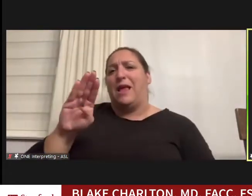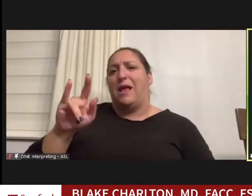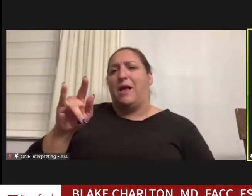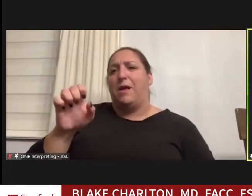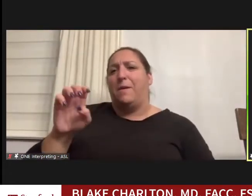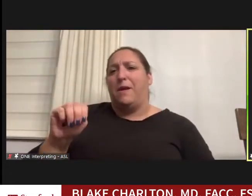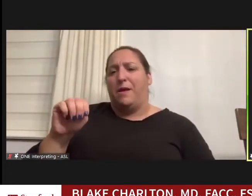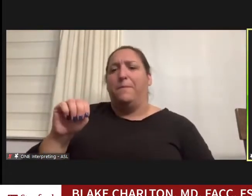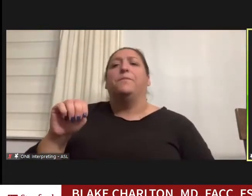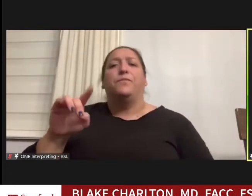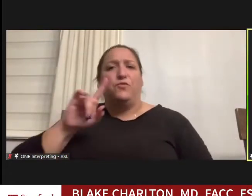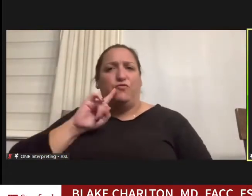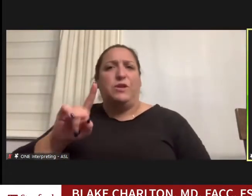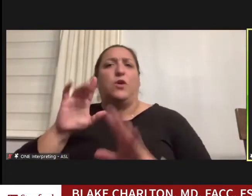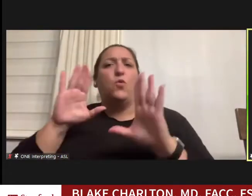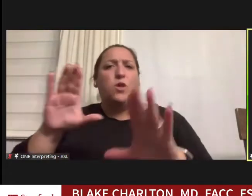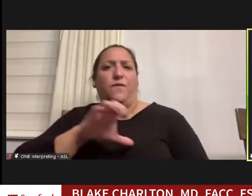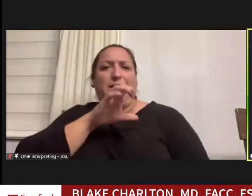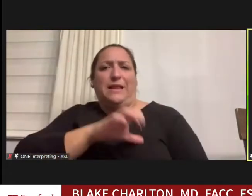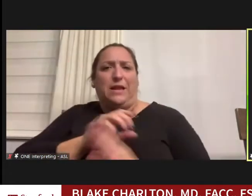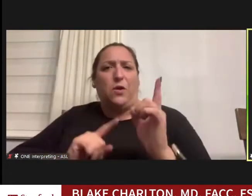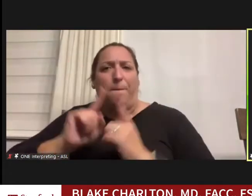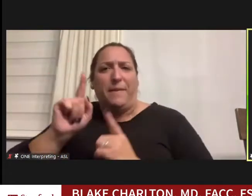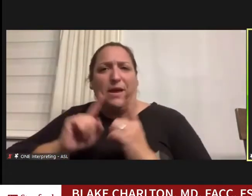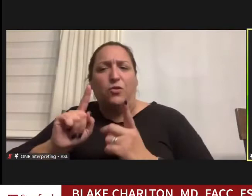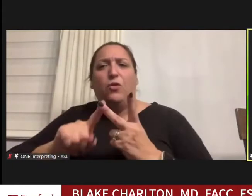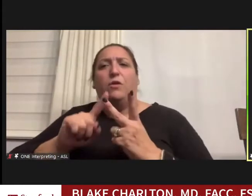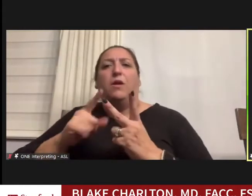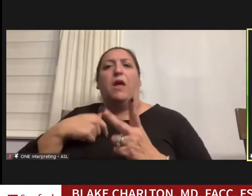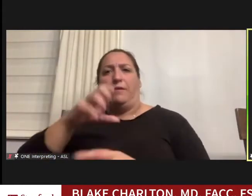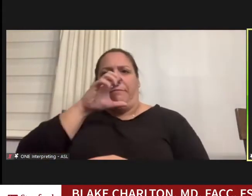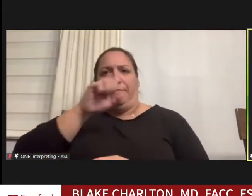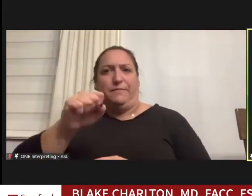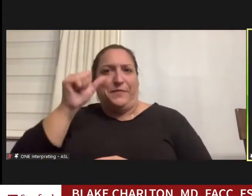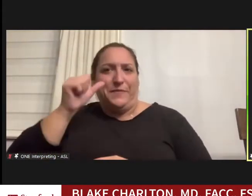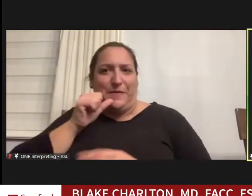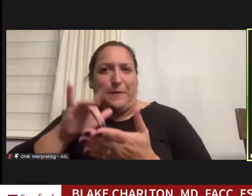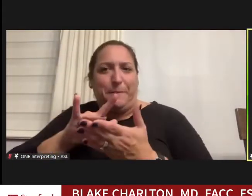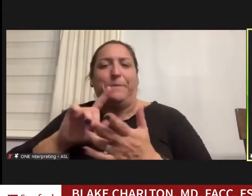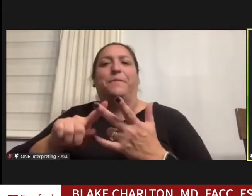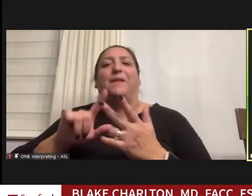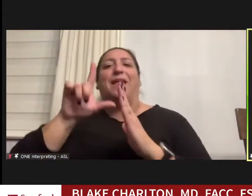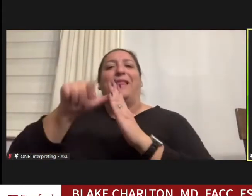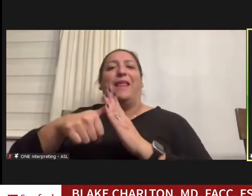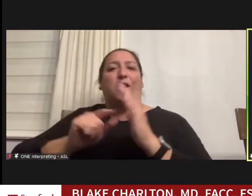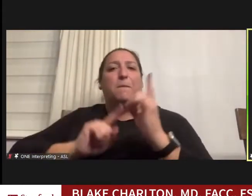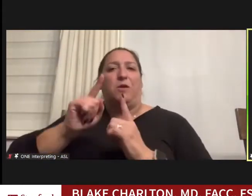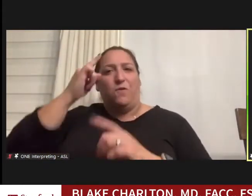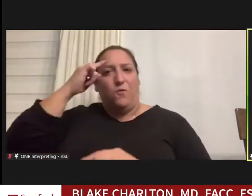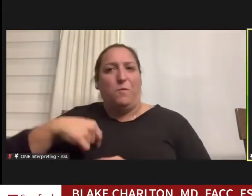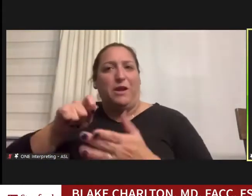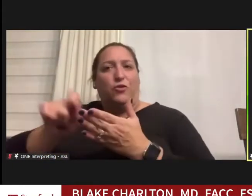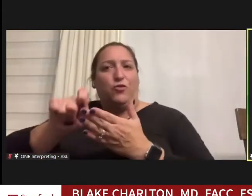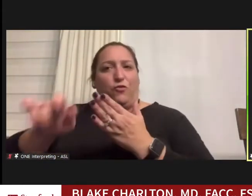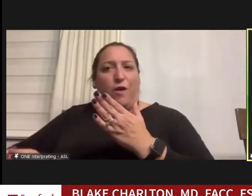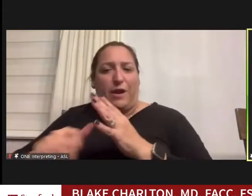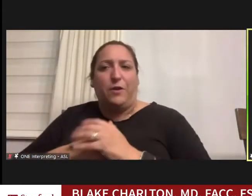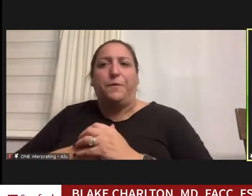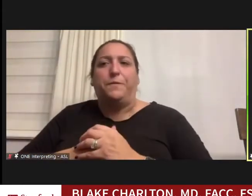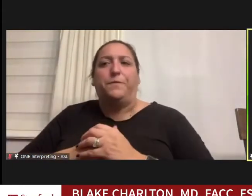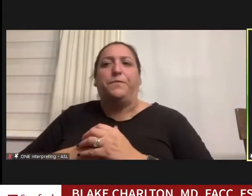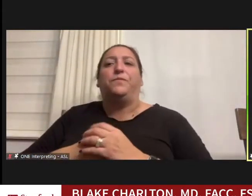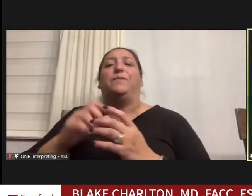a wonderful clinical mentor who got me interested in adult medicine, and Stanford allowed me to take